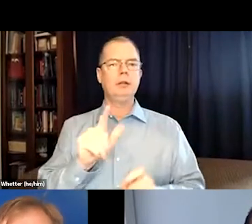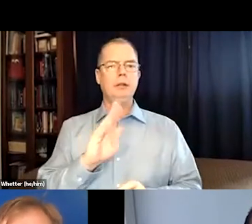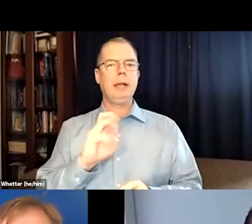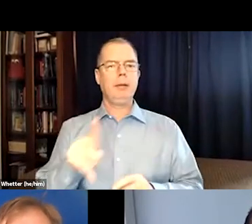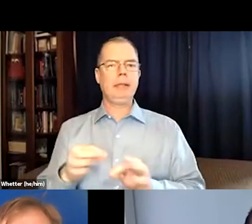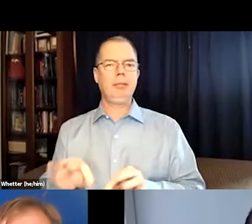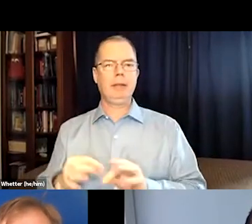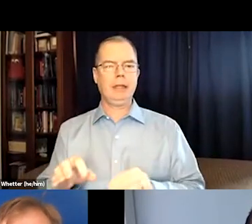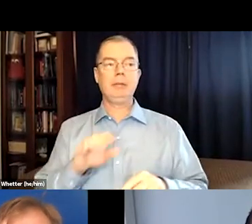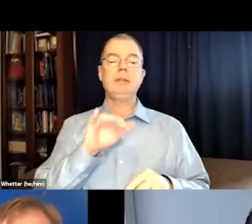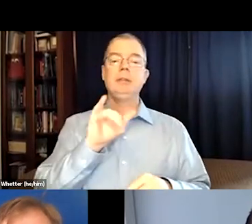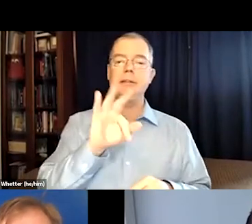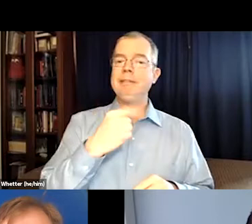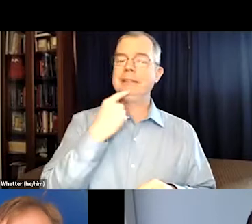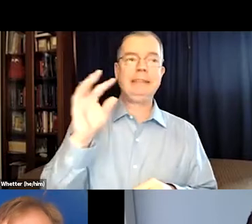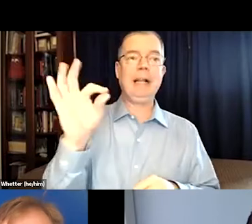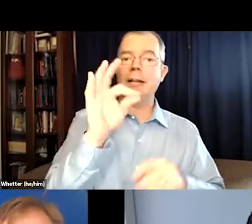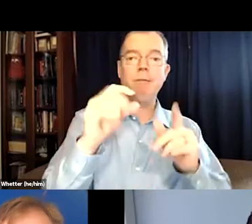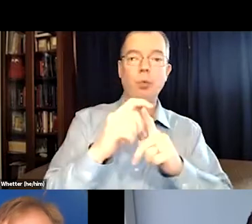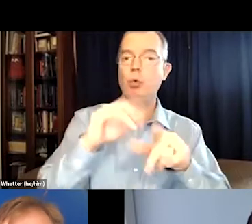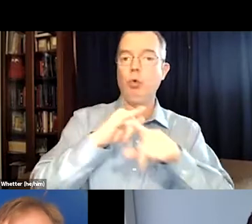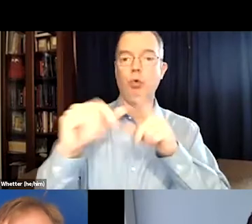If it's audibly heard, then you need to caption it.